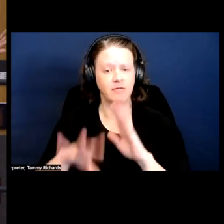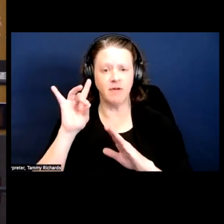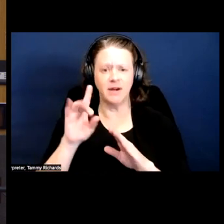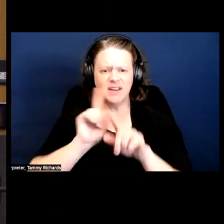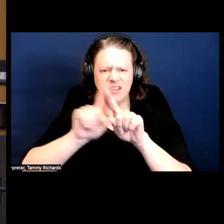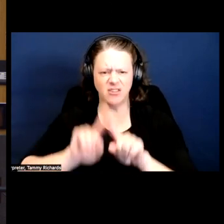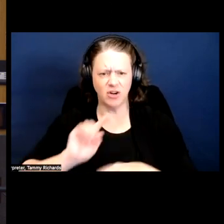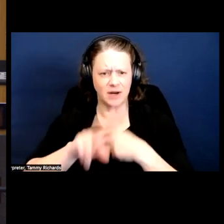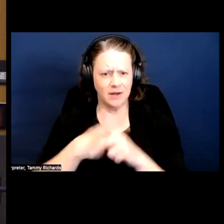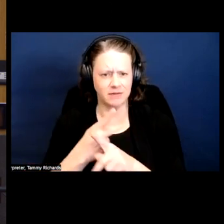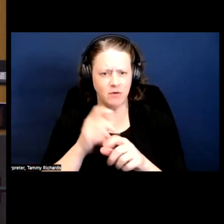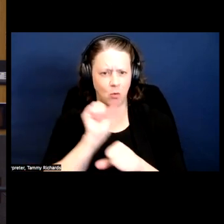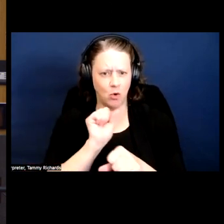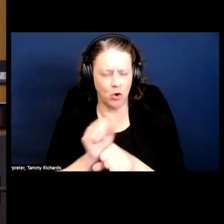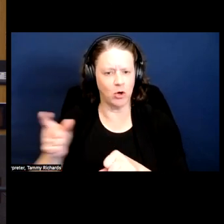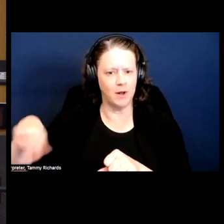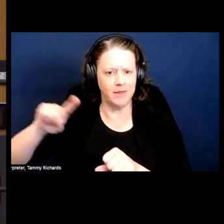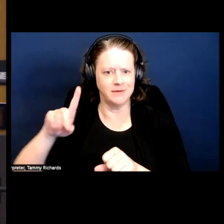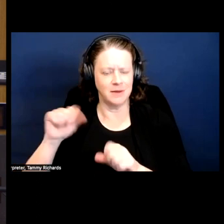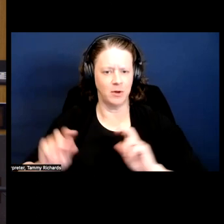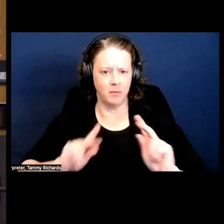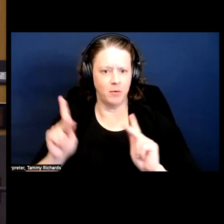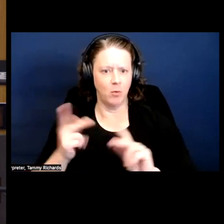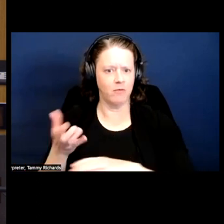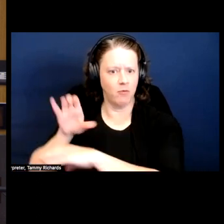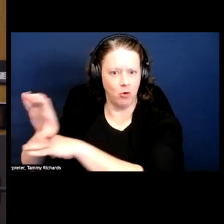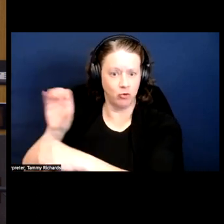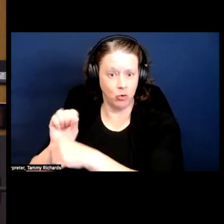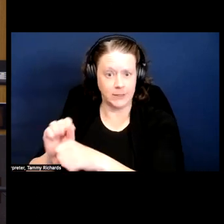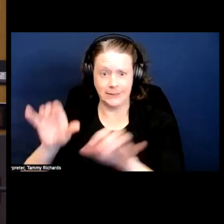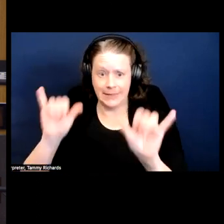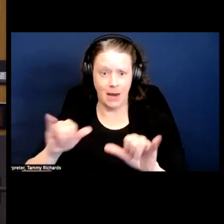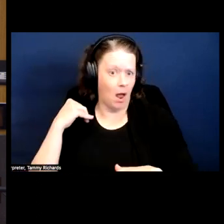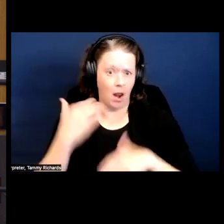in the fields, but being forced to work at the same pace and disability was not negated